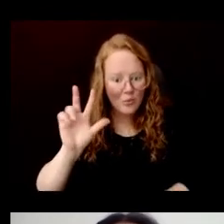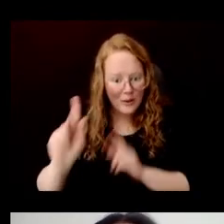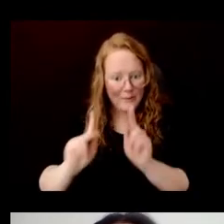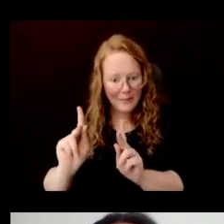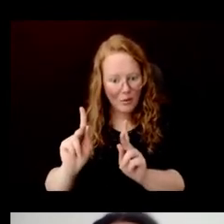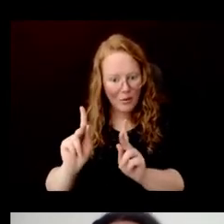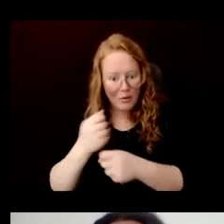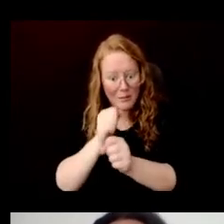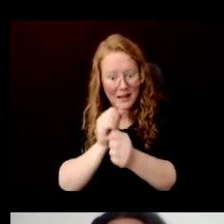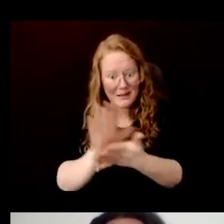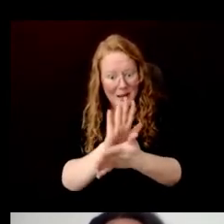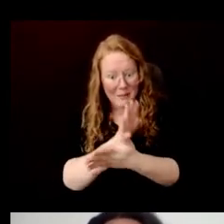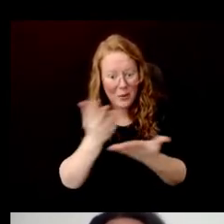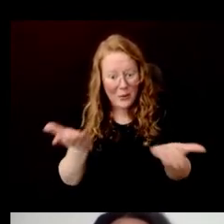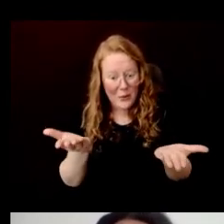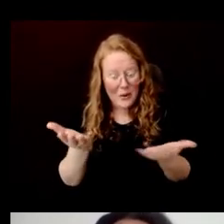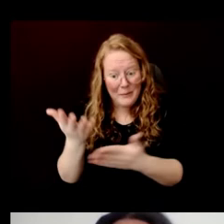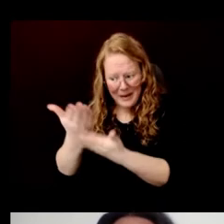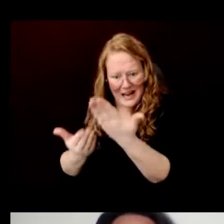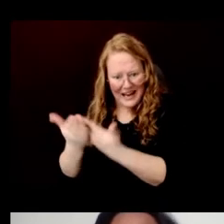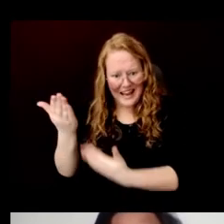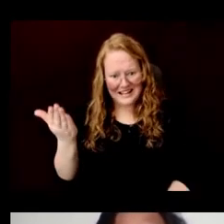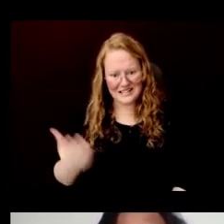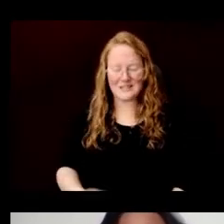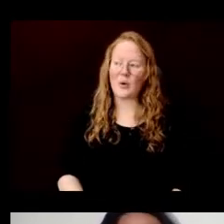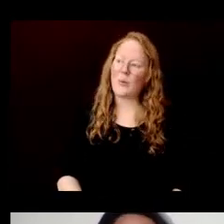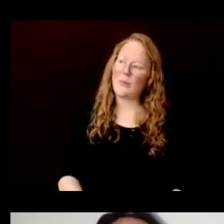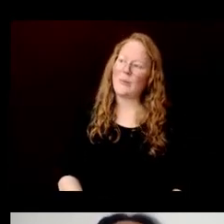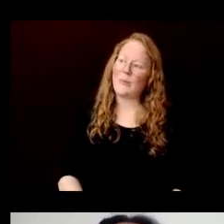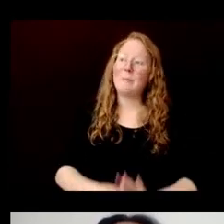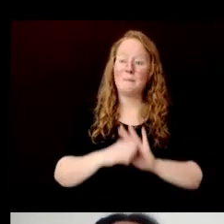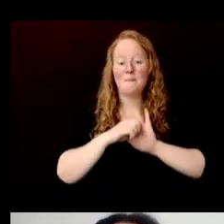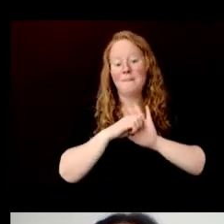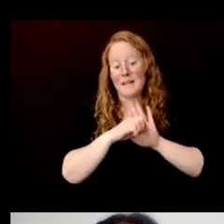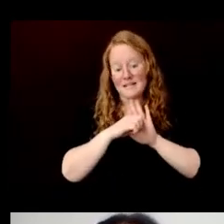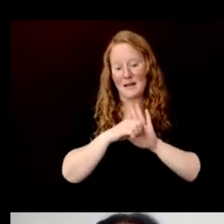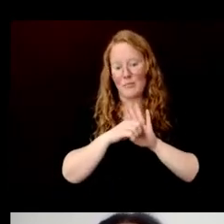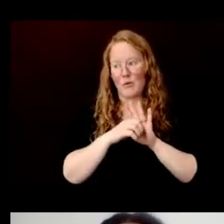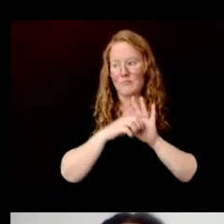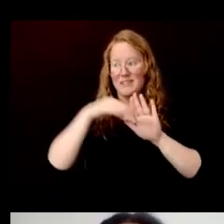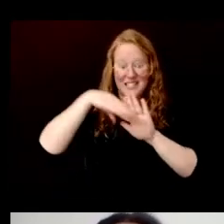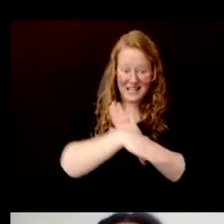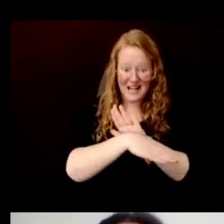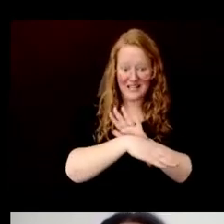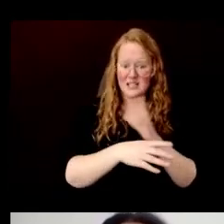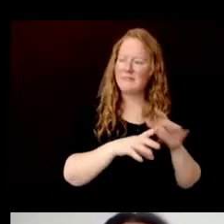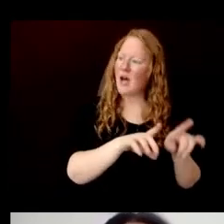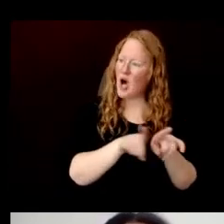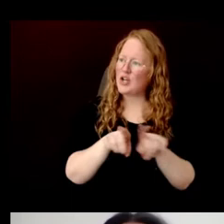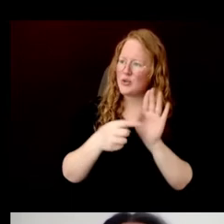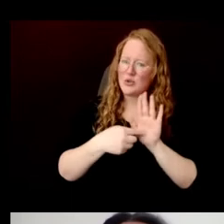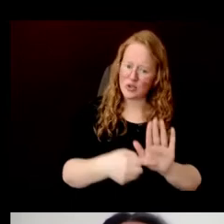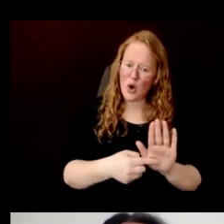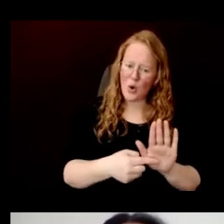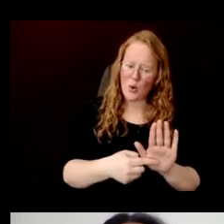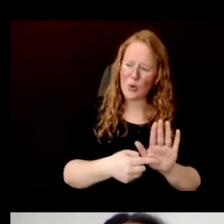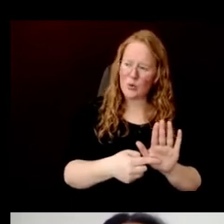An example of this decline can be also illustrated through this other example.